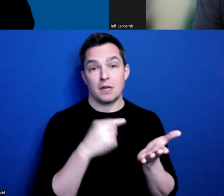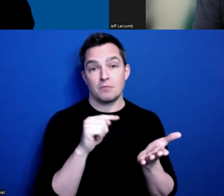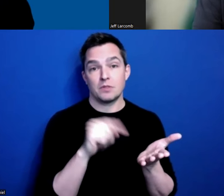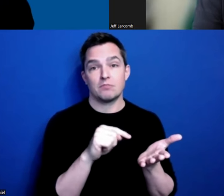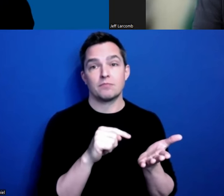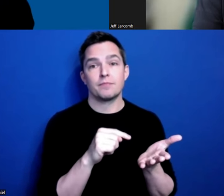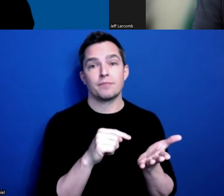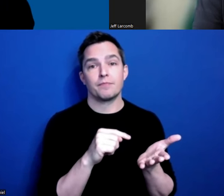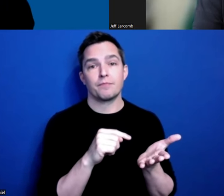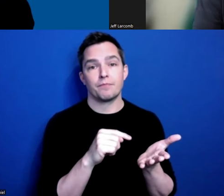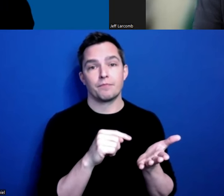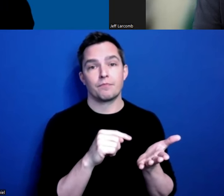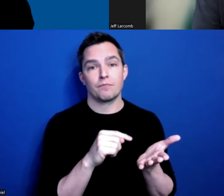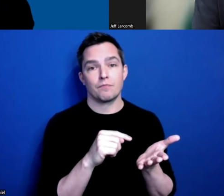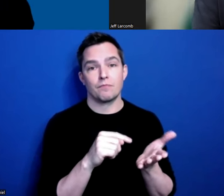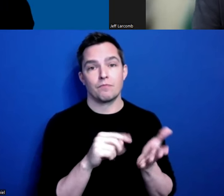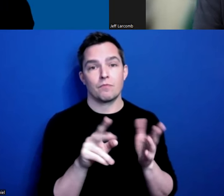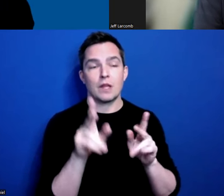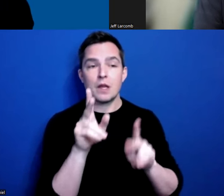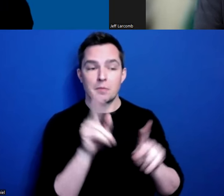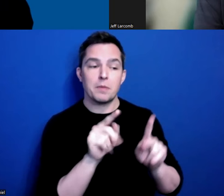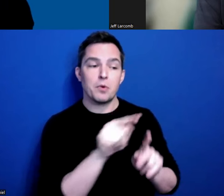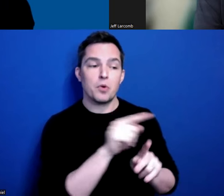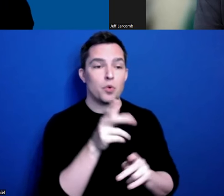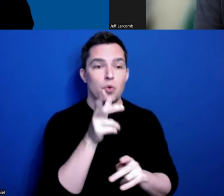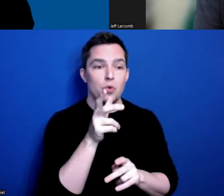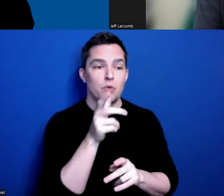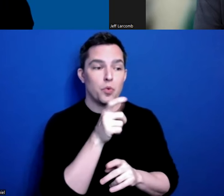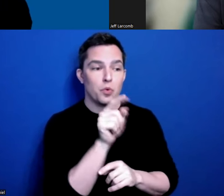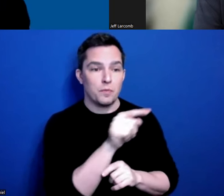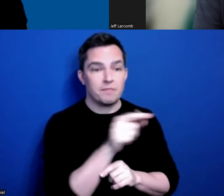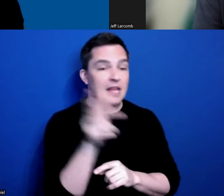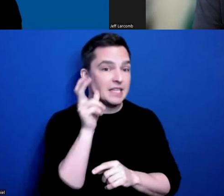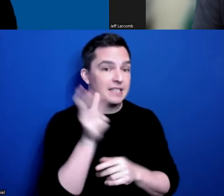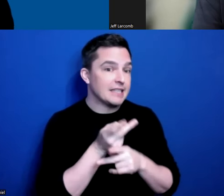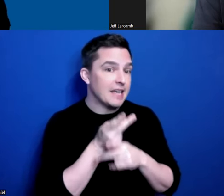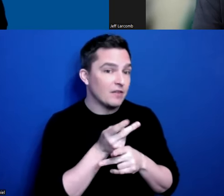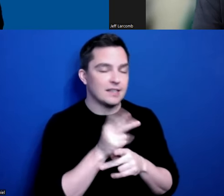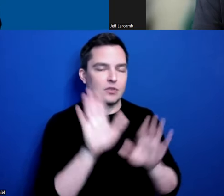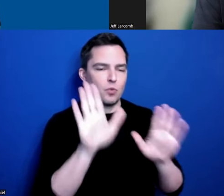People that will listen carefully is a wonderful thing, too. Jeff, I want to